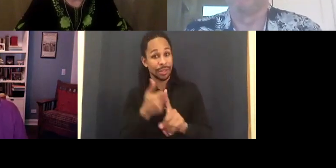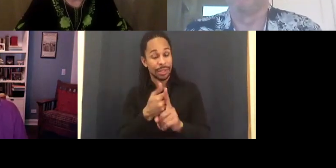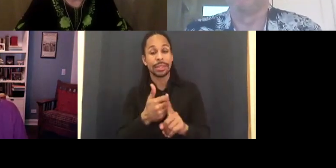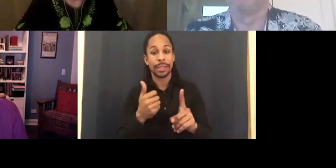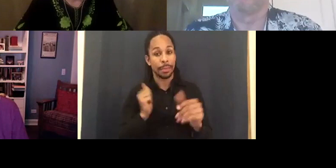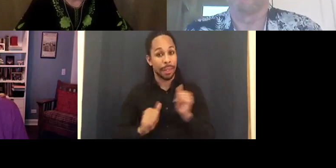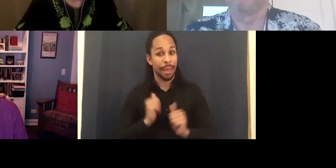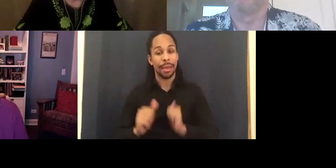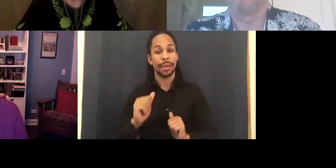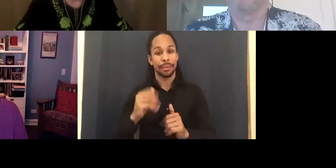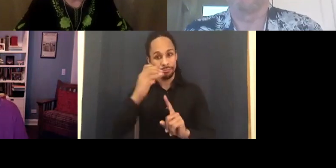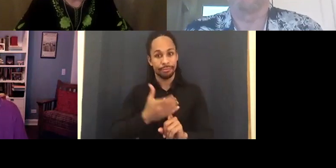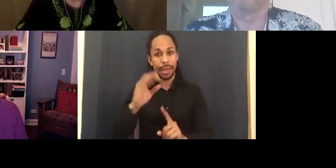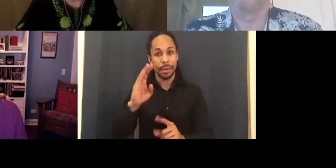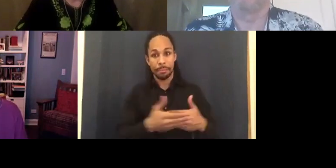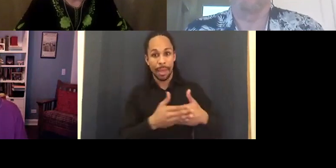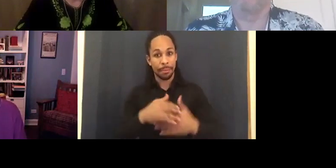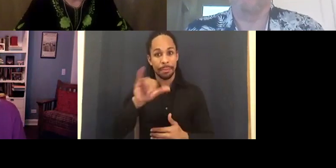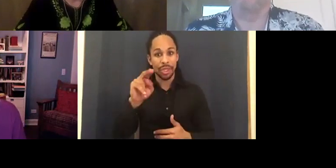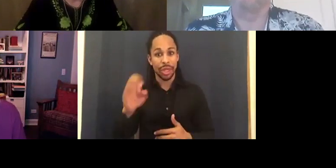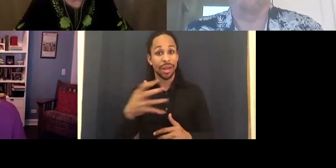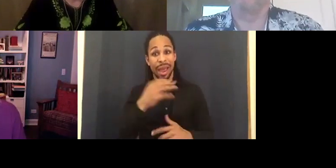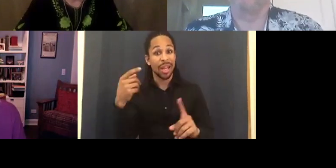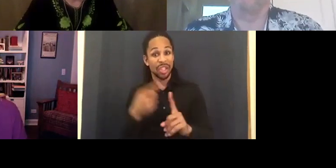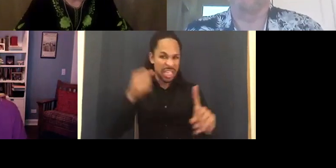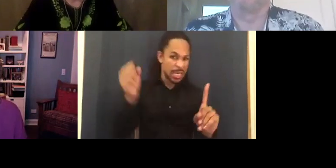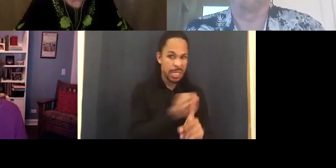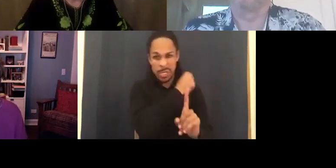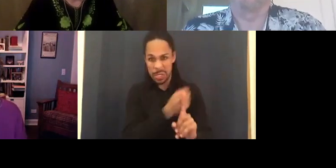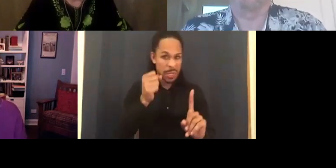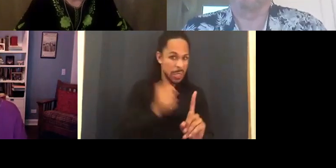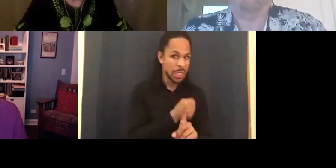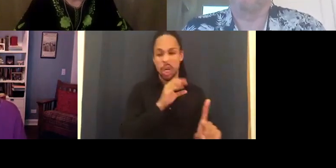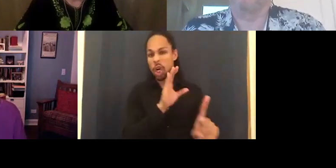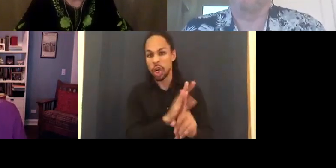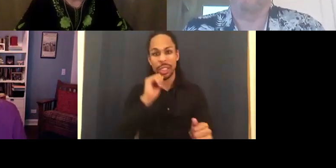up her paraplegic sister Blanche, played by Joan Crawford.